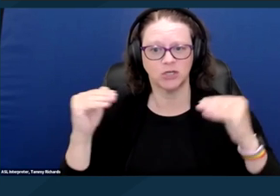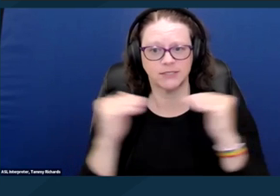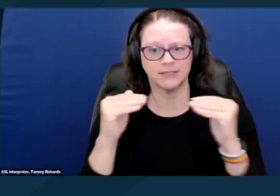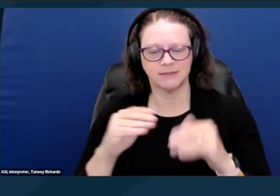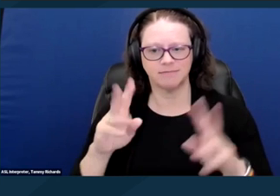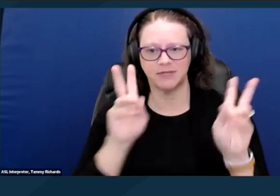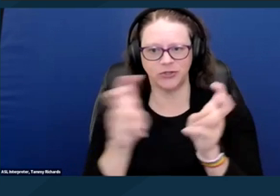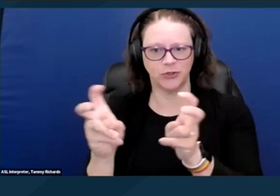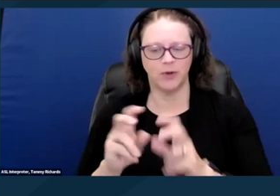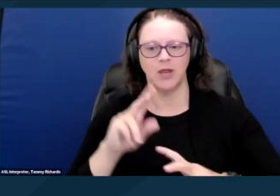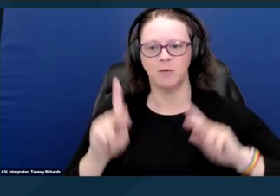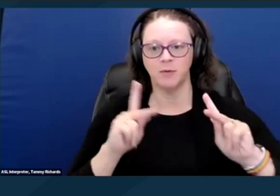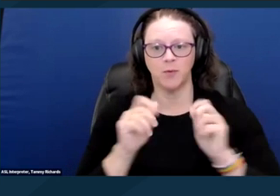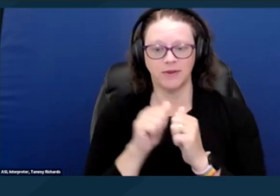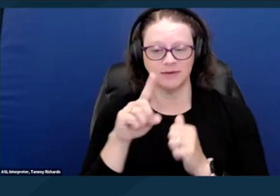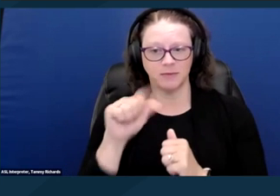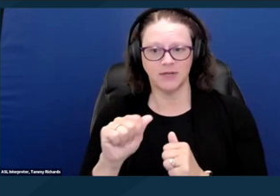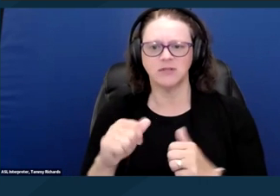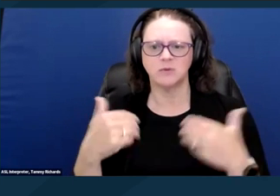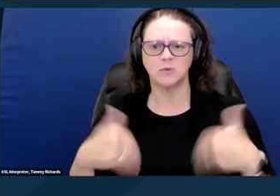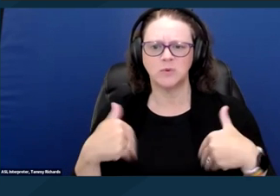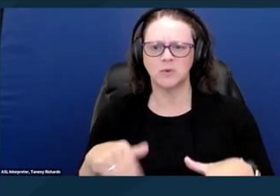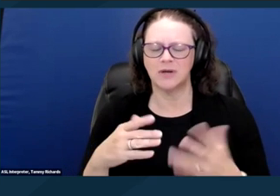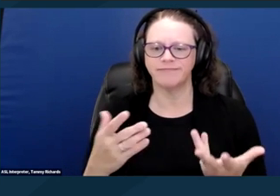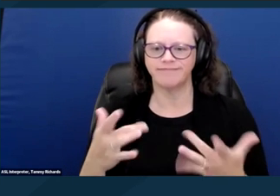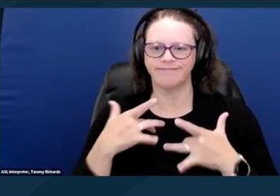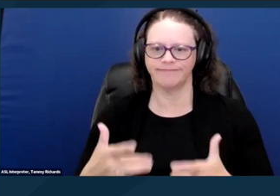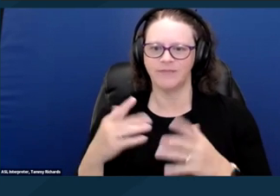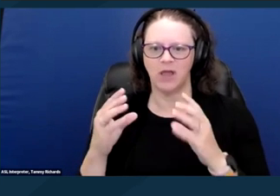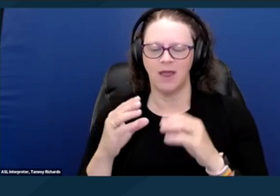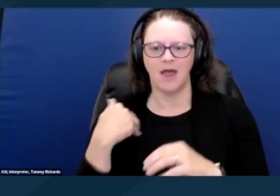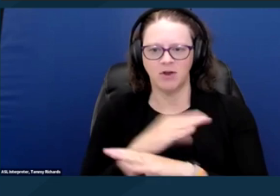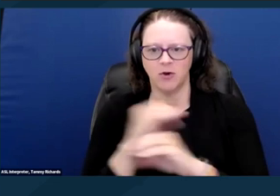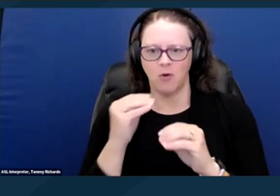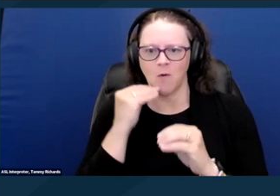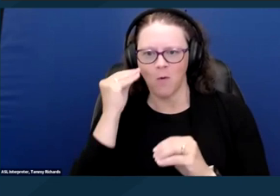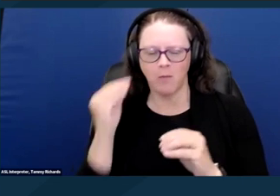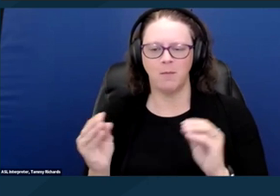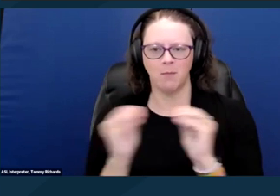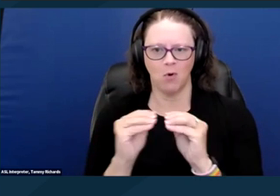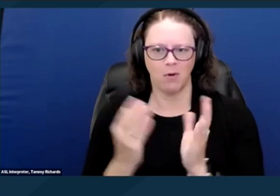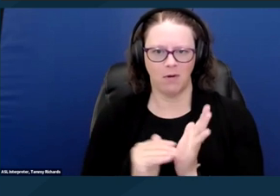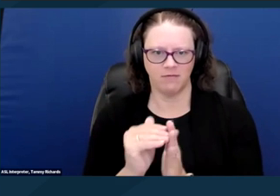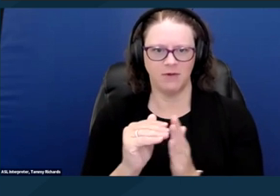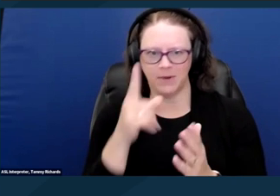are at increased risk of homelessness due to a number of factors, including most significantly,